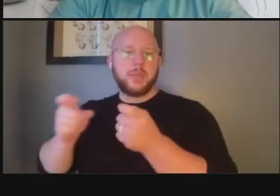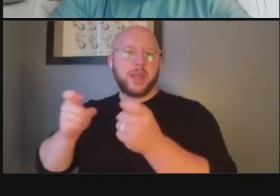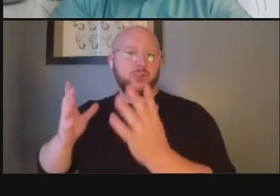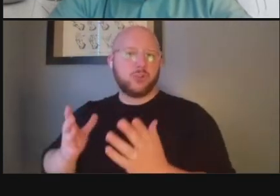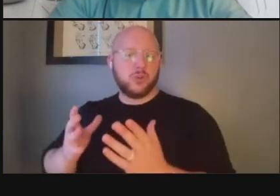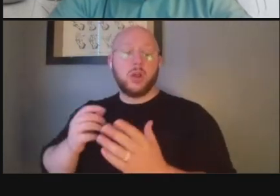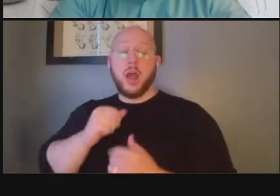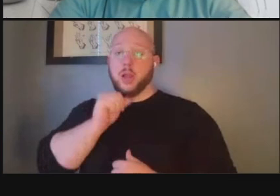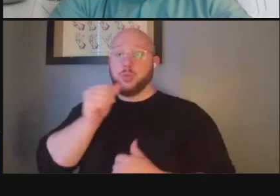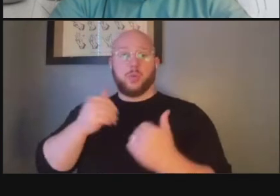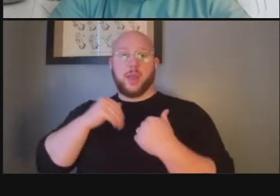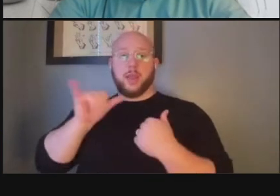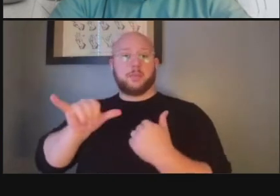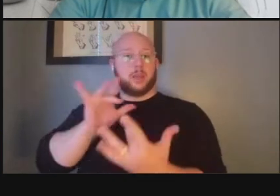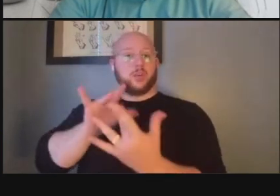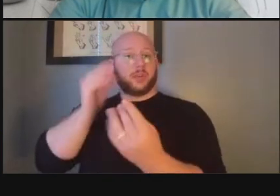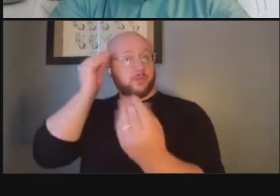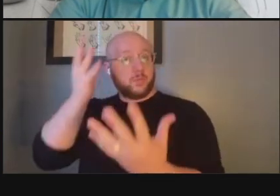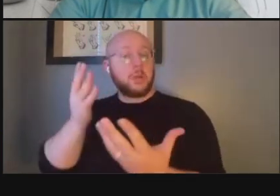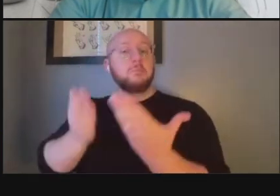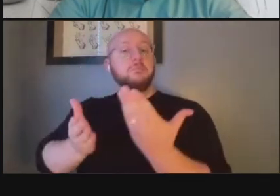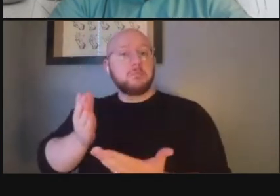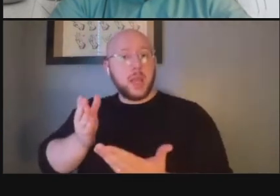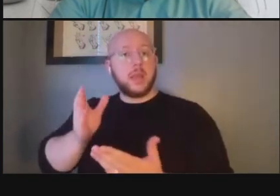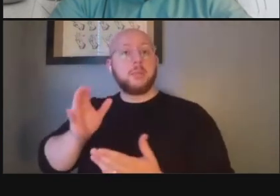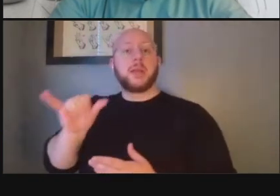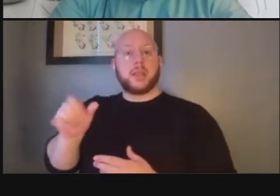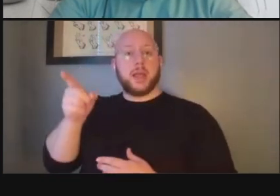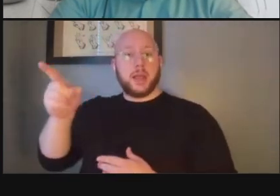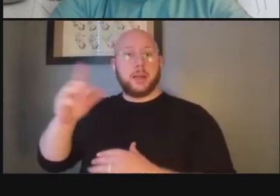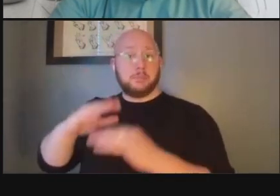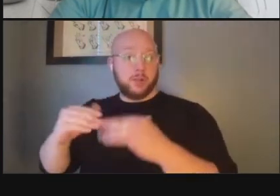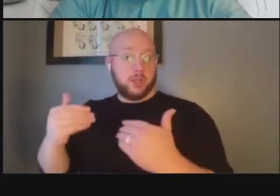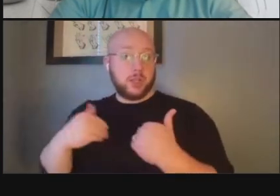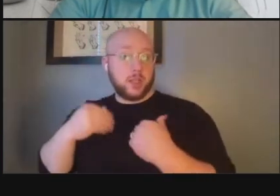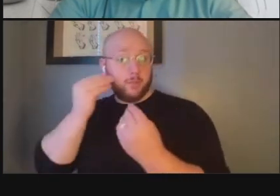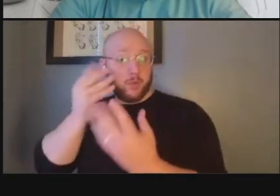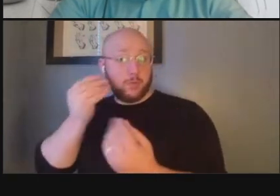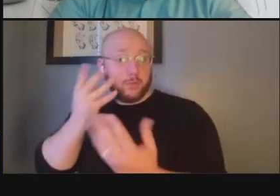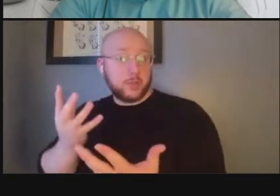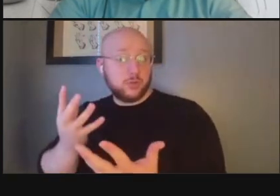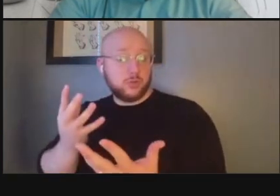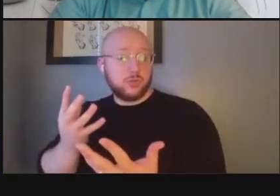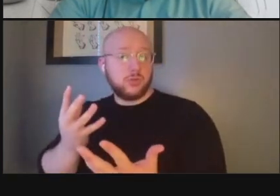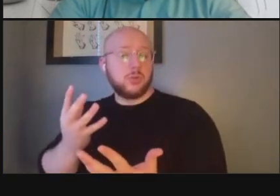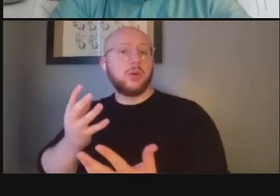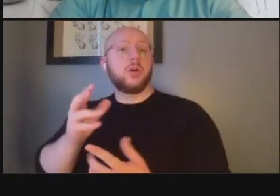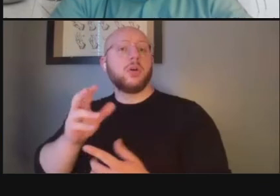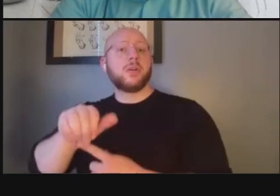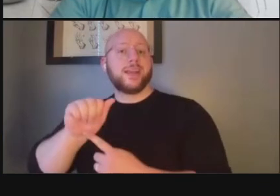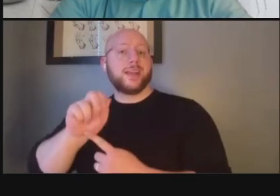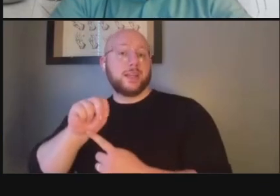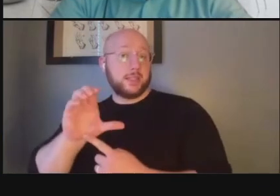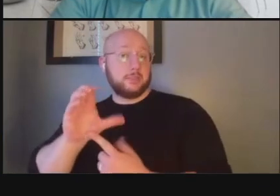information that's something maybe that the vaness main street may have um or the anc may have um